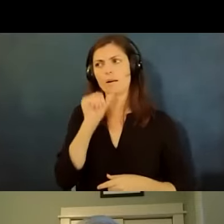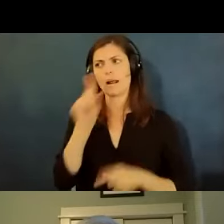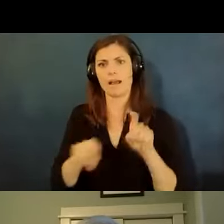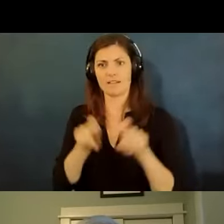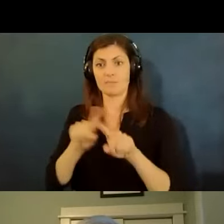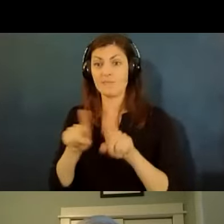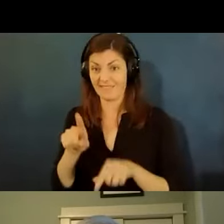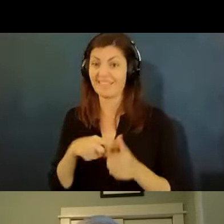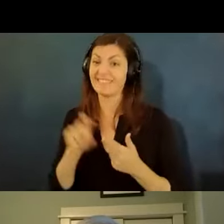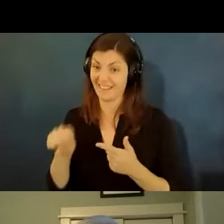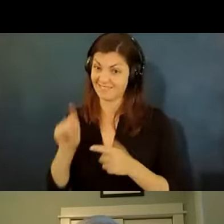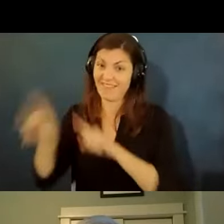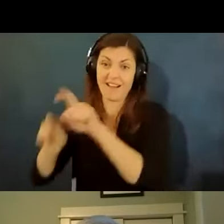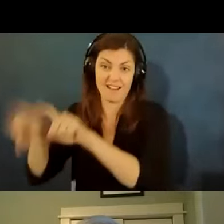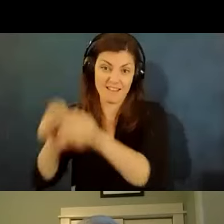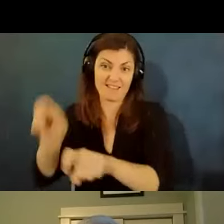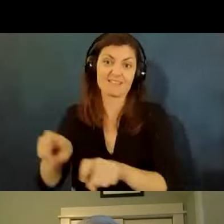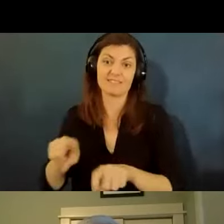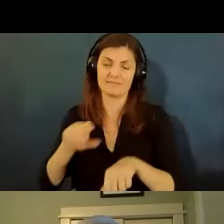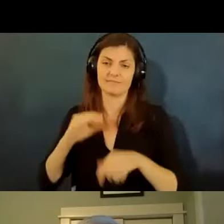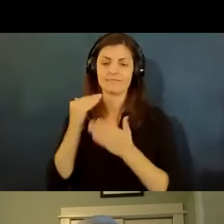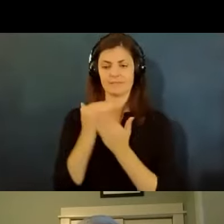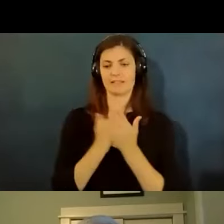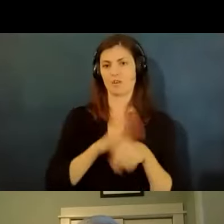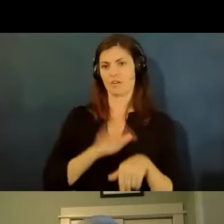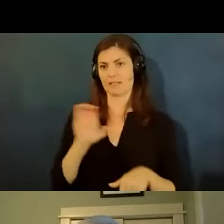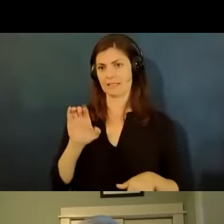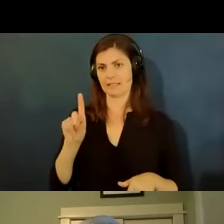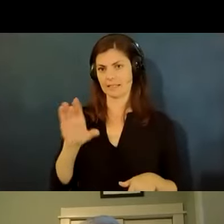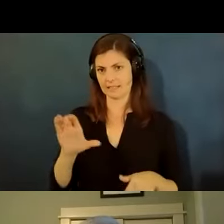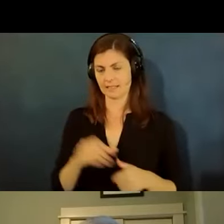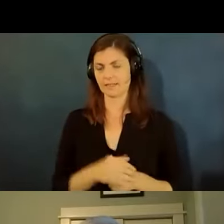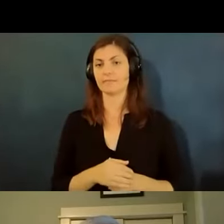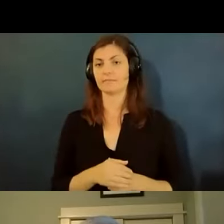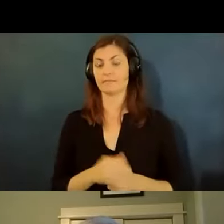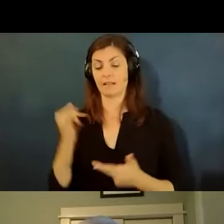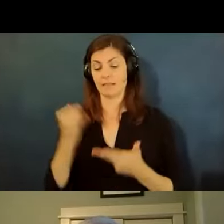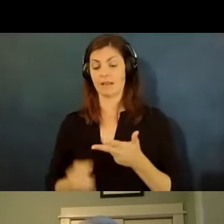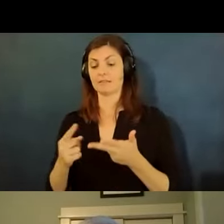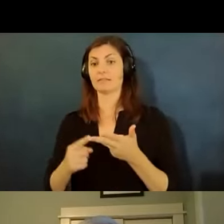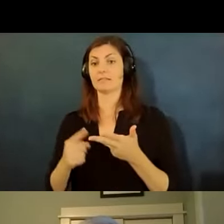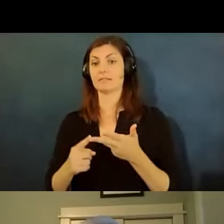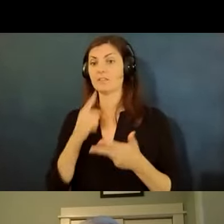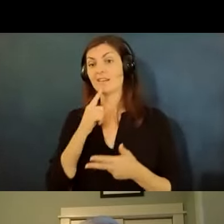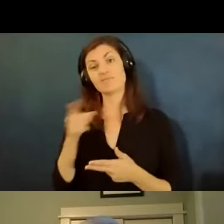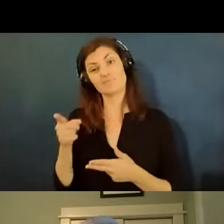cdc and finally they the employee was told they were 63 years of age and at high risk so